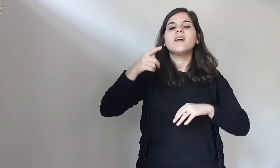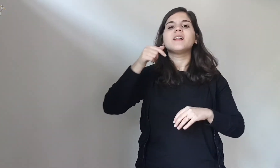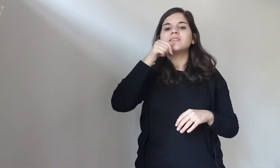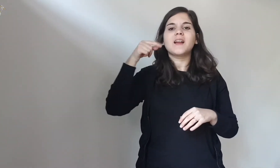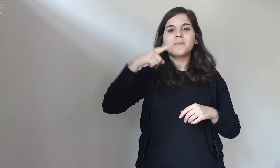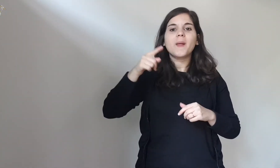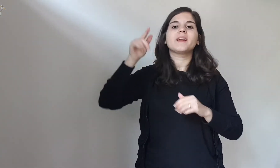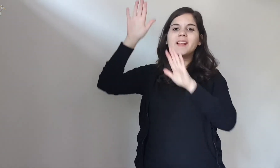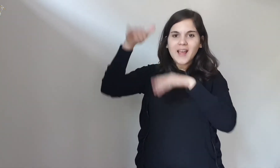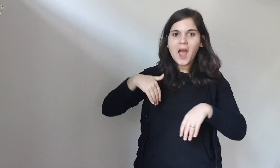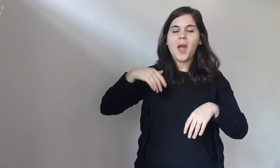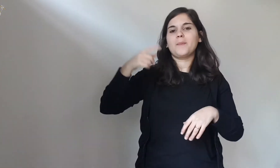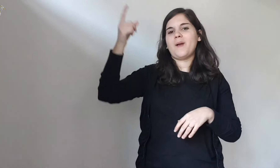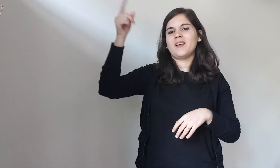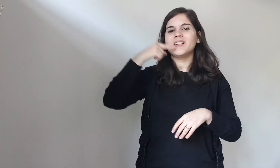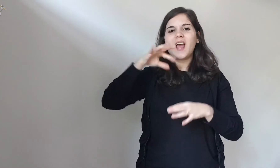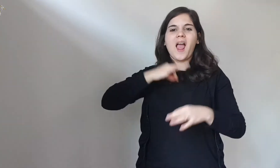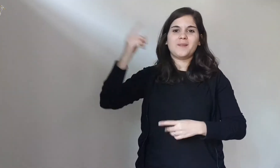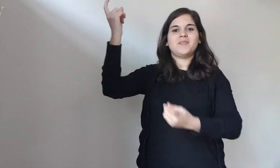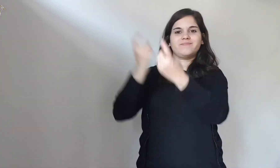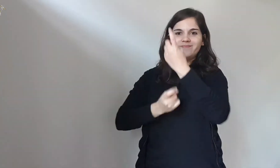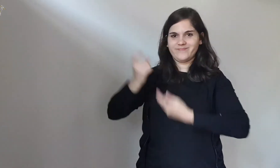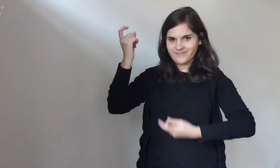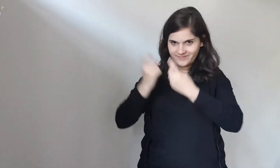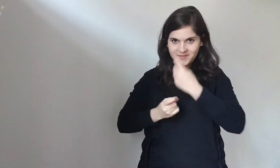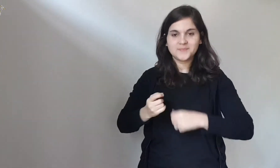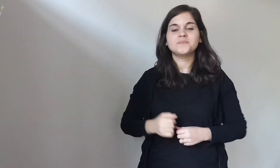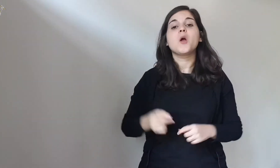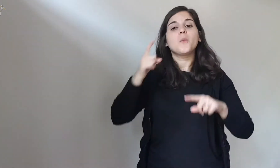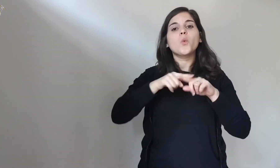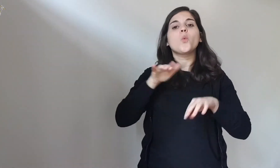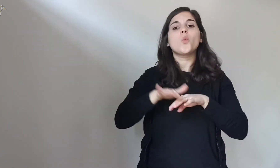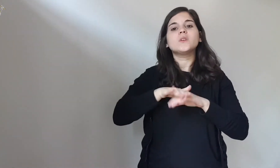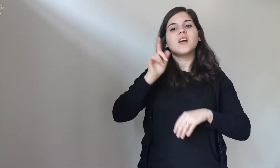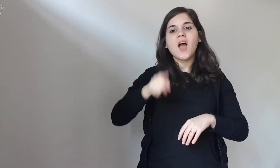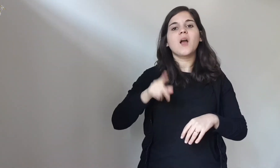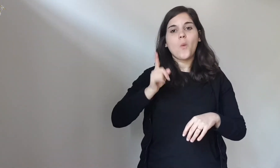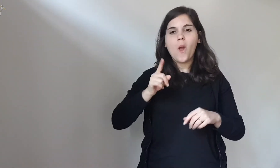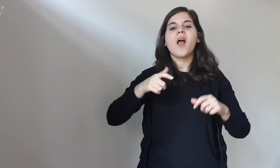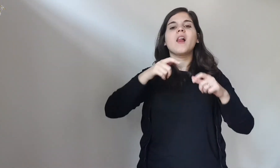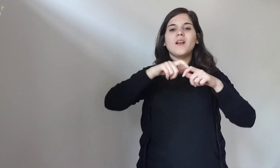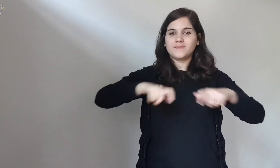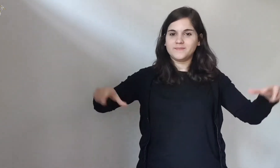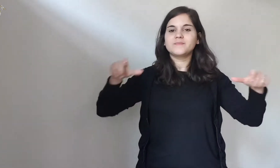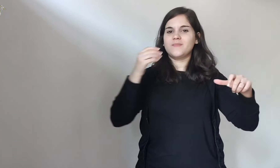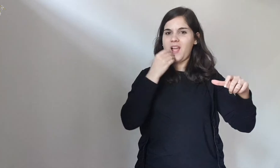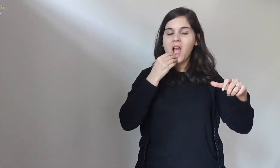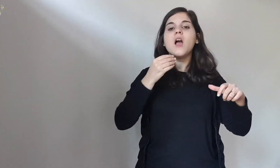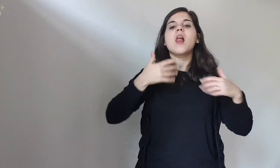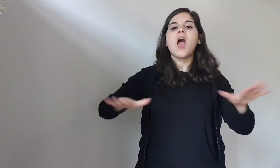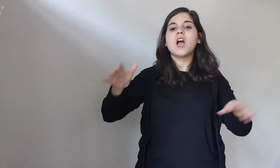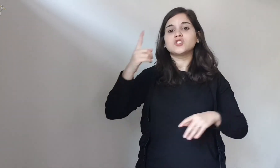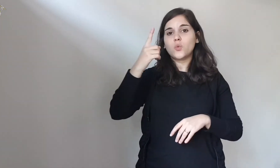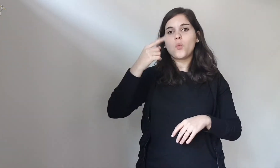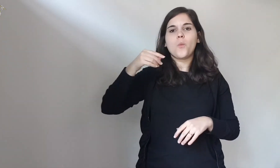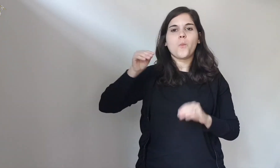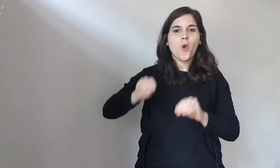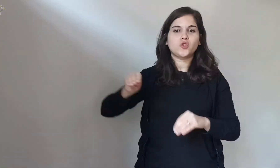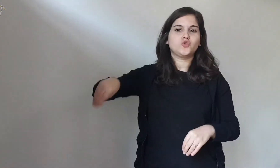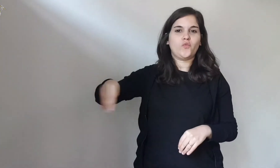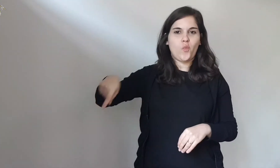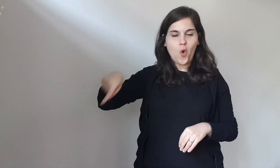to call the spirits, then at the table an empty seat is left